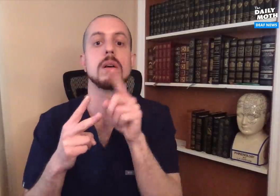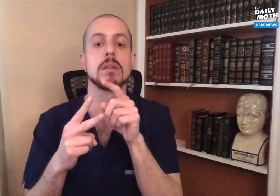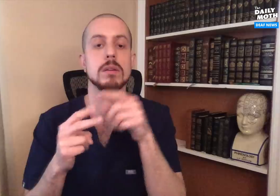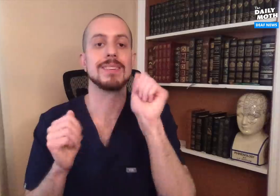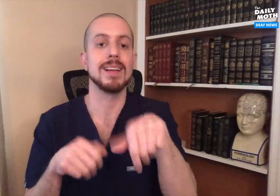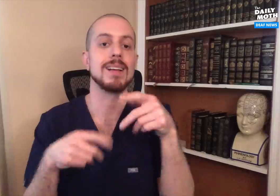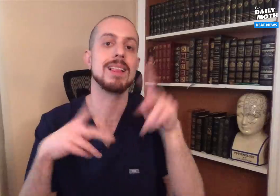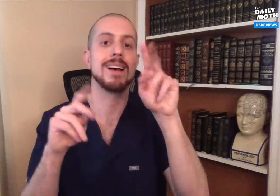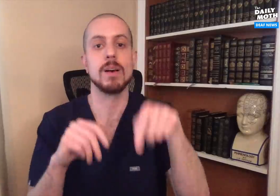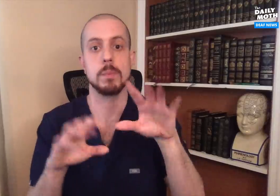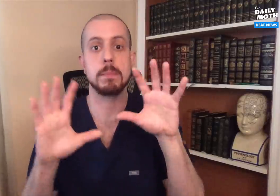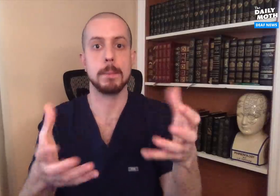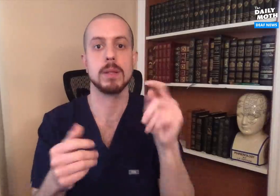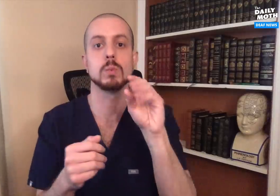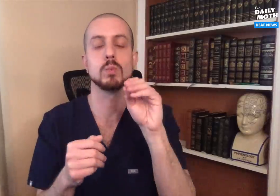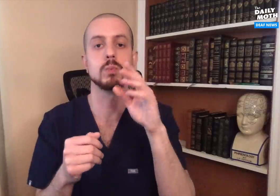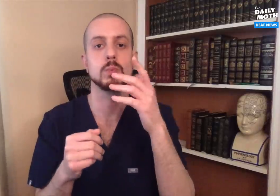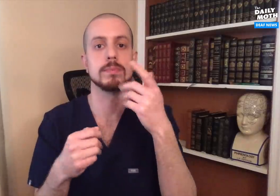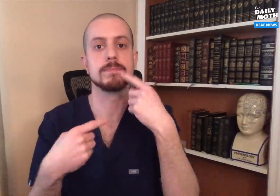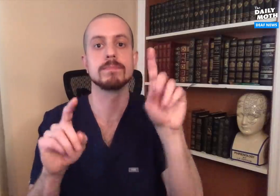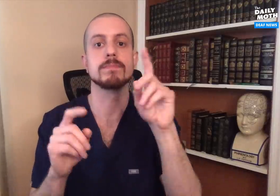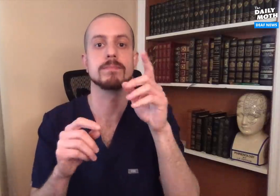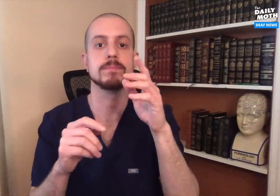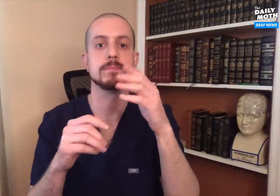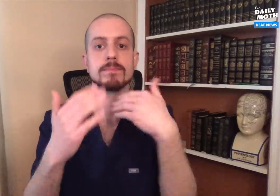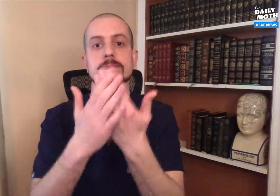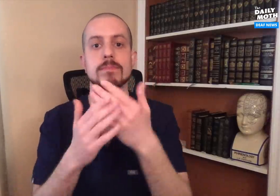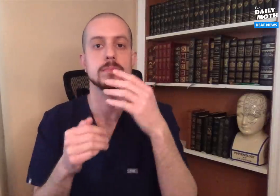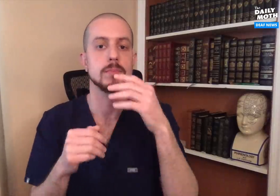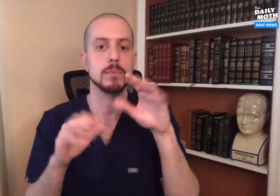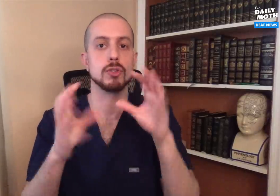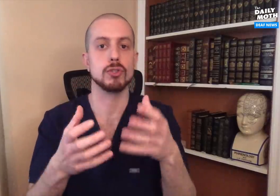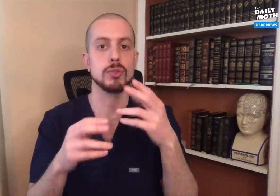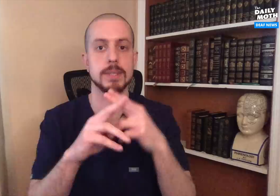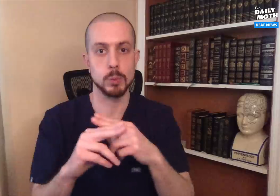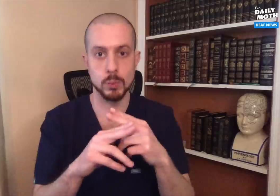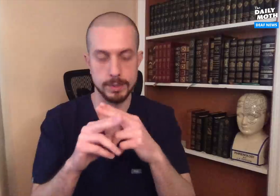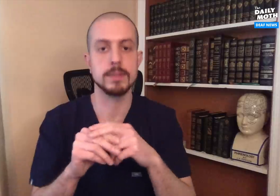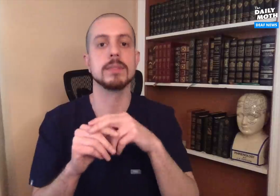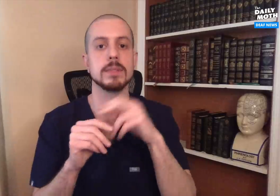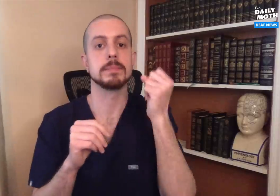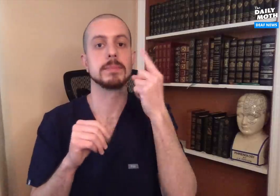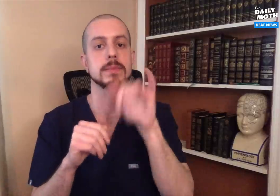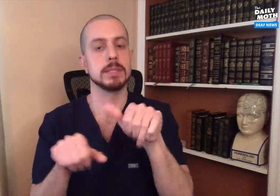The first is to slowly allow the population to achieve herd immunity.